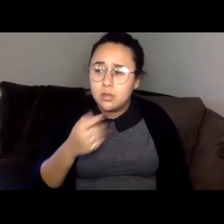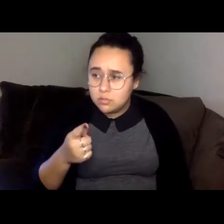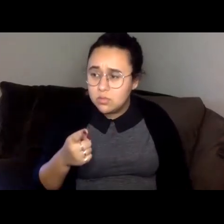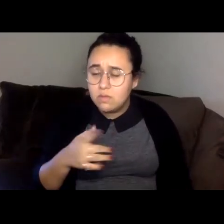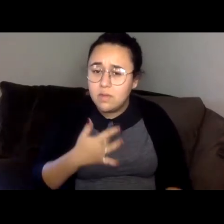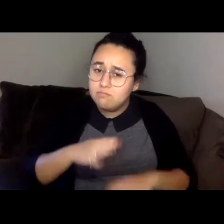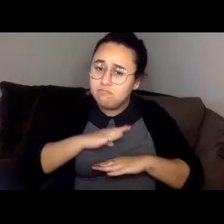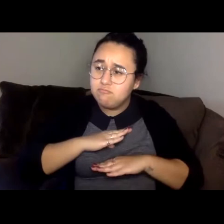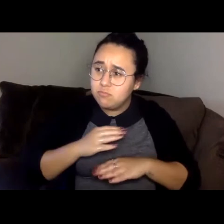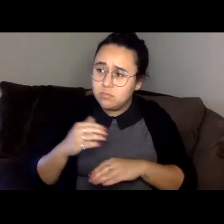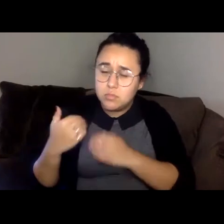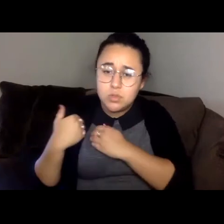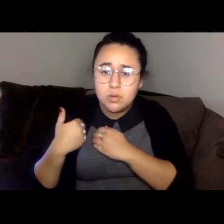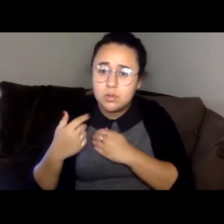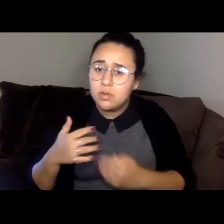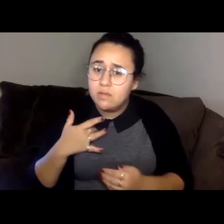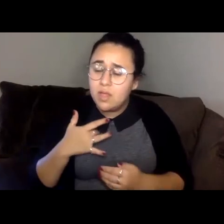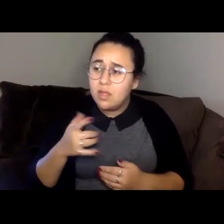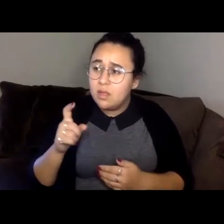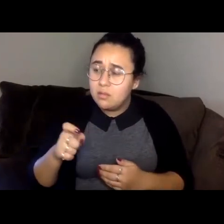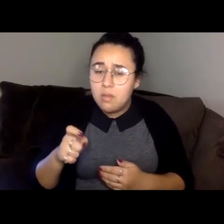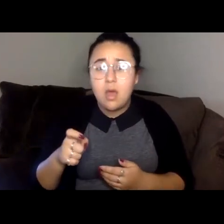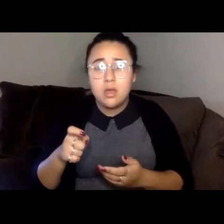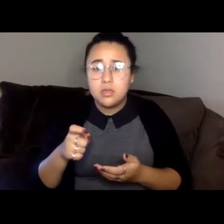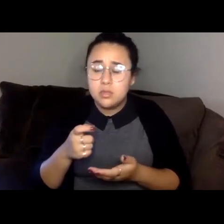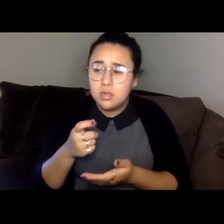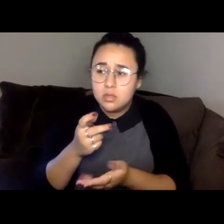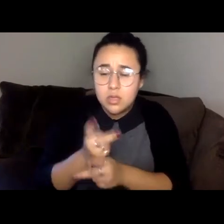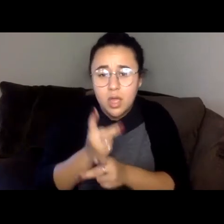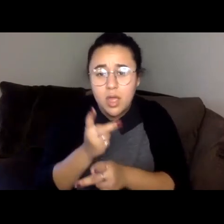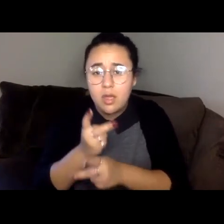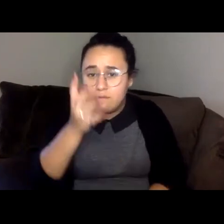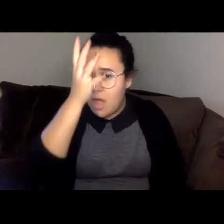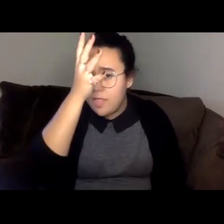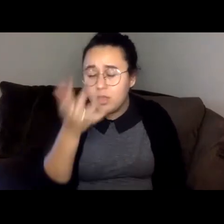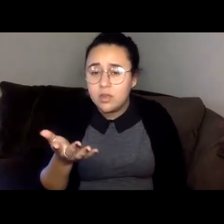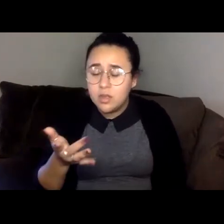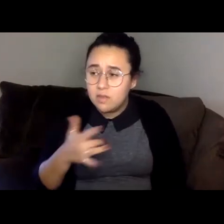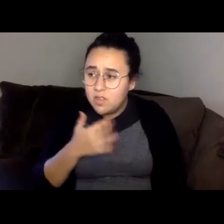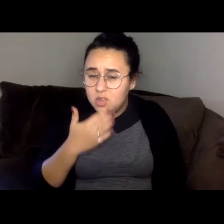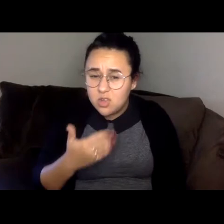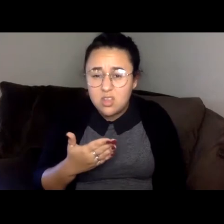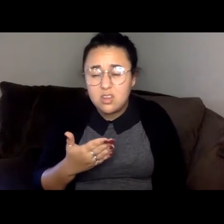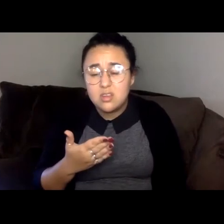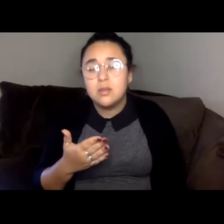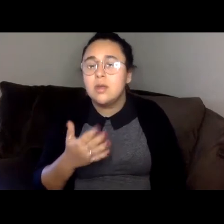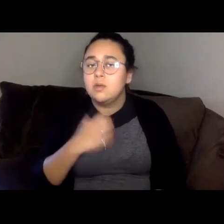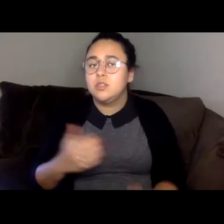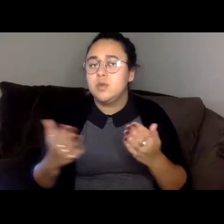Does it please you to attend to the patriarch, because I wish you were here and not only so we can be together. You deserve to study abroad.